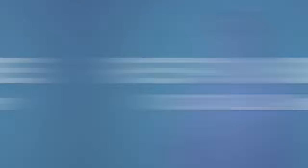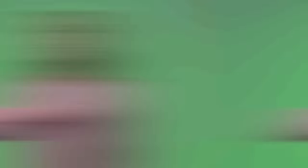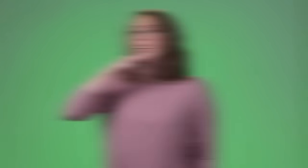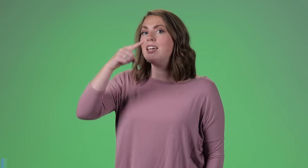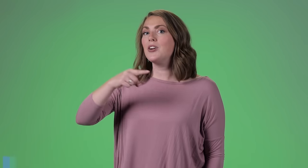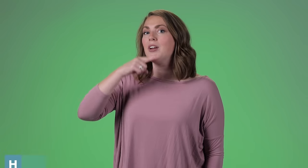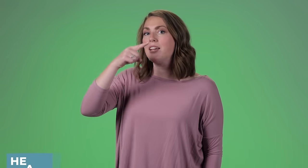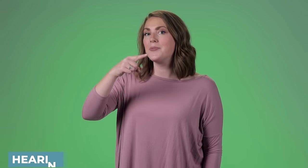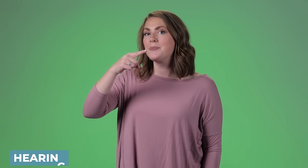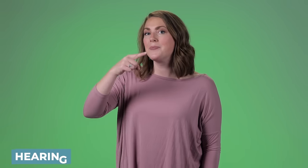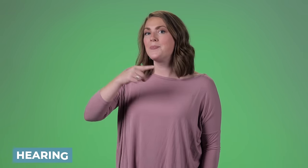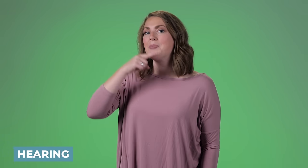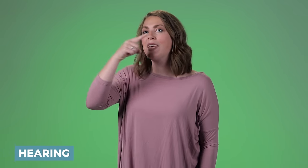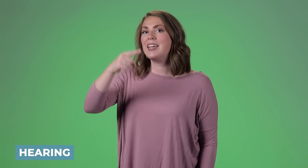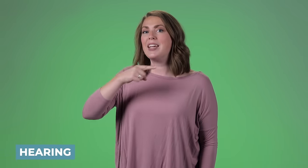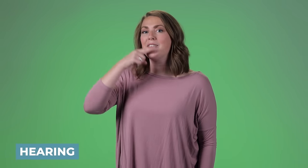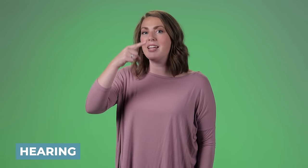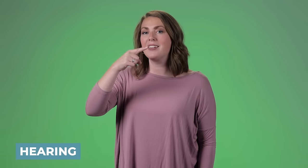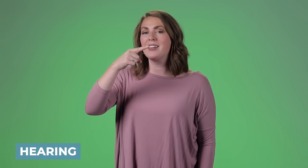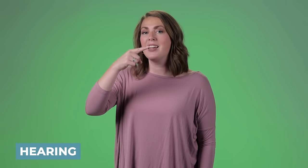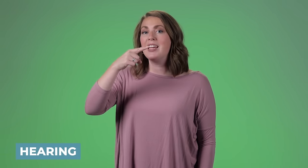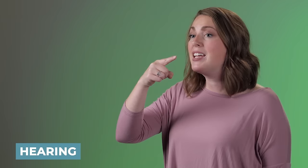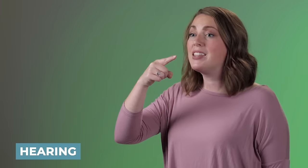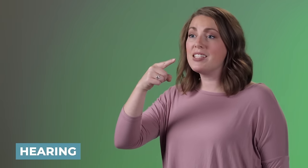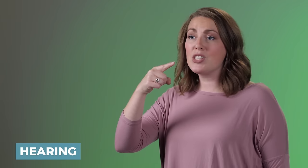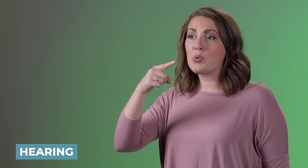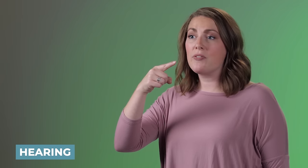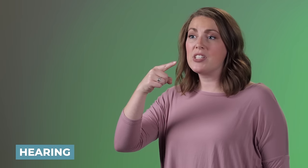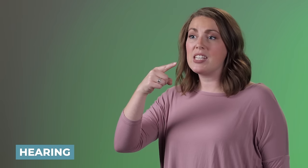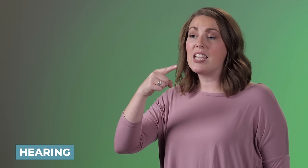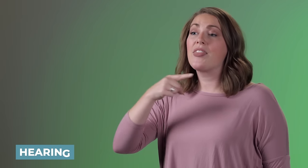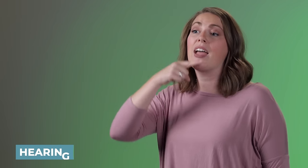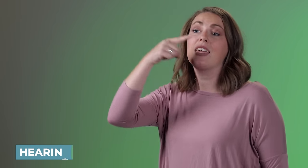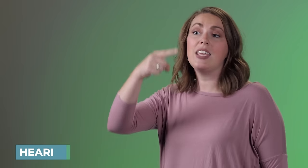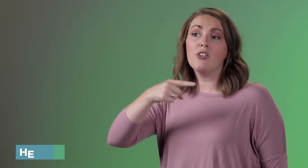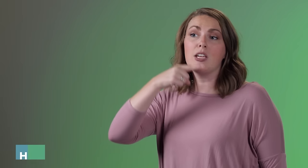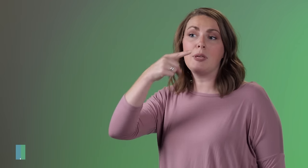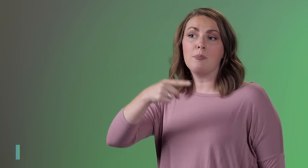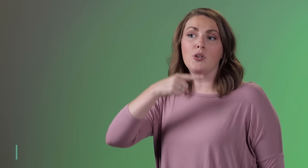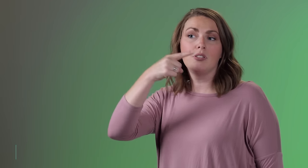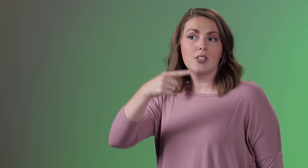yes', your hand is representing your head nodding 'yes.'